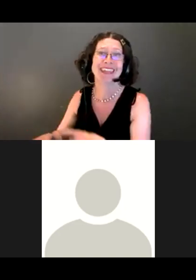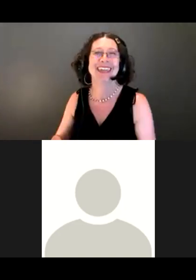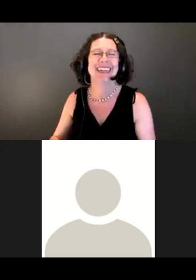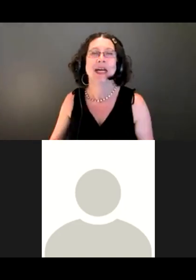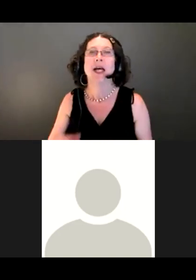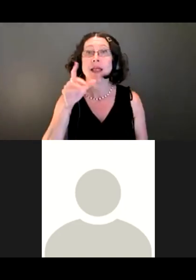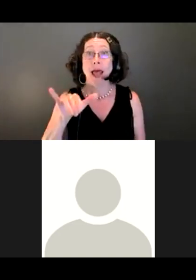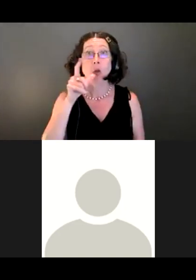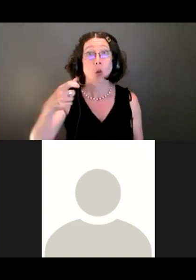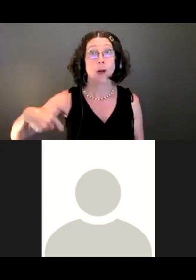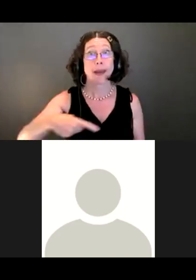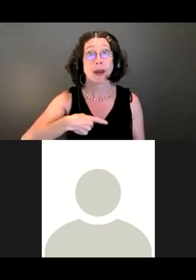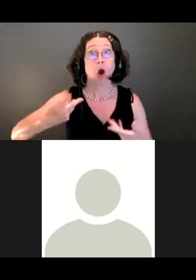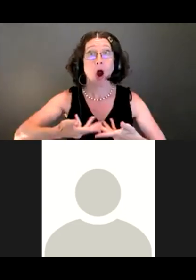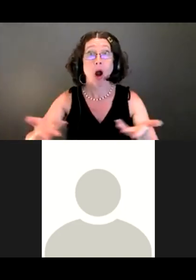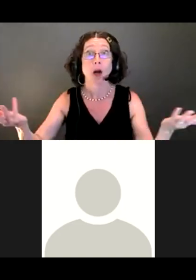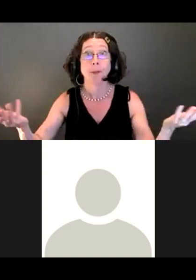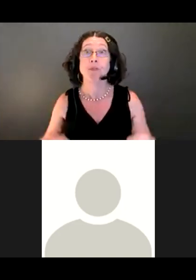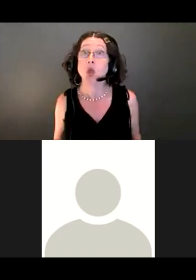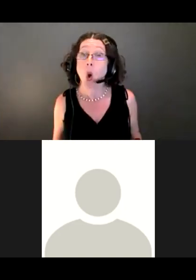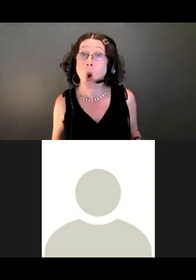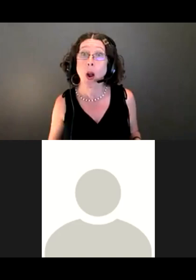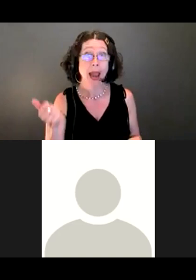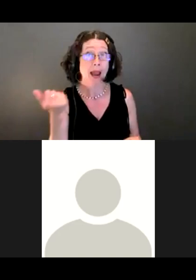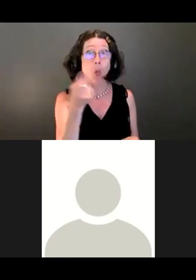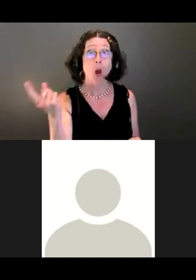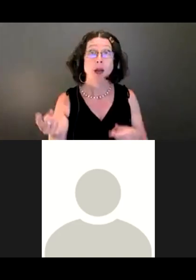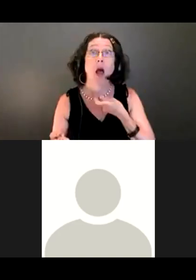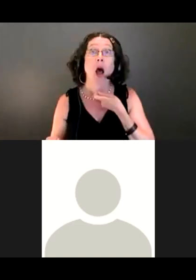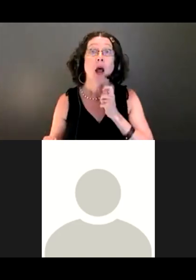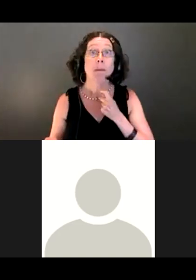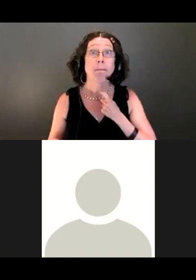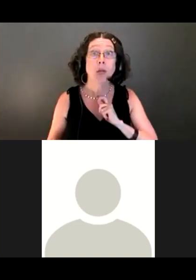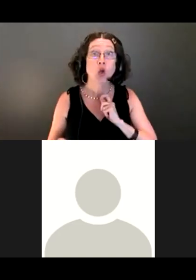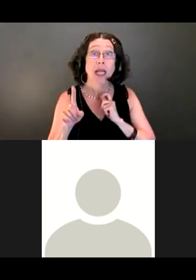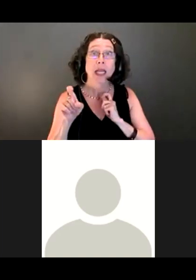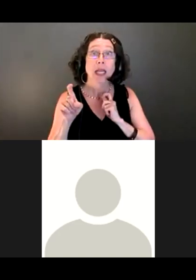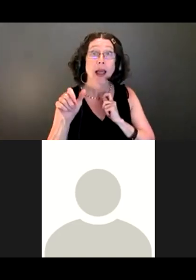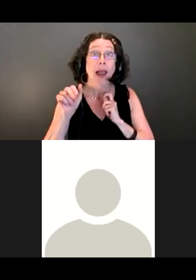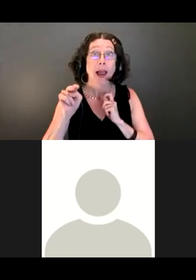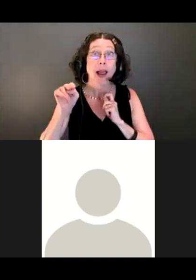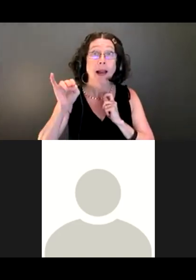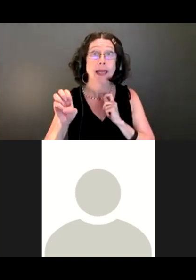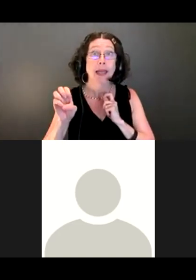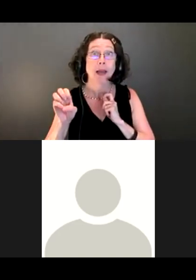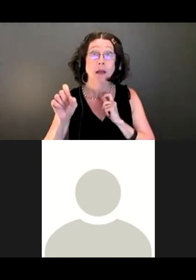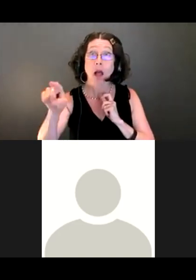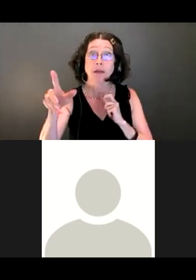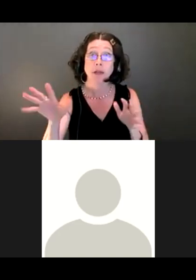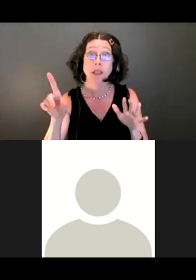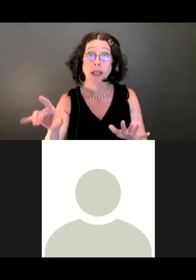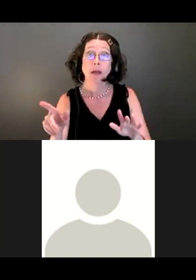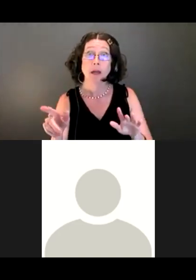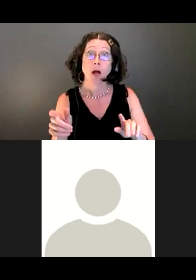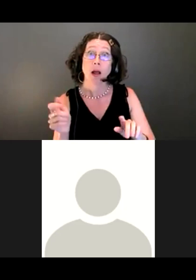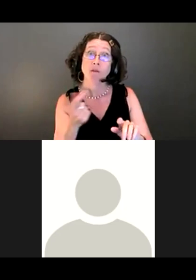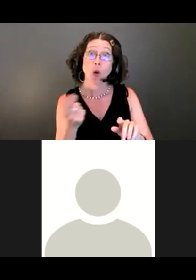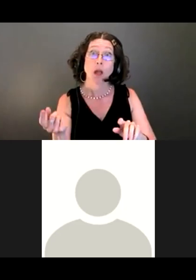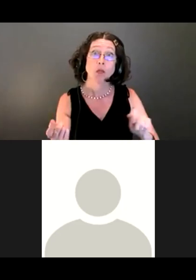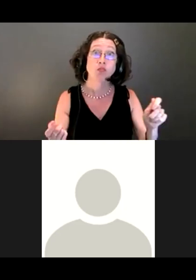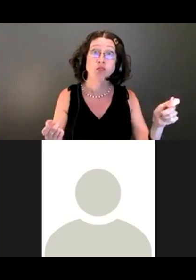And so do we have everybody unmuted, Annie?